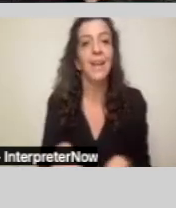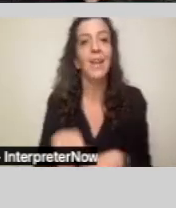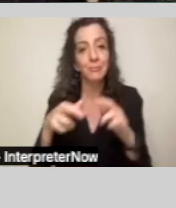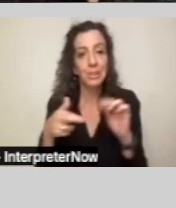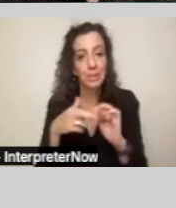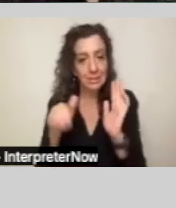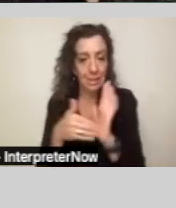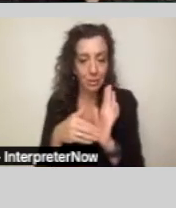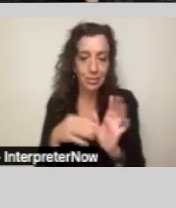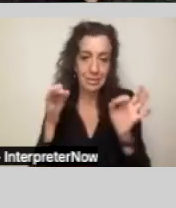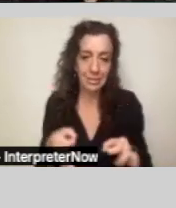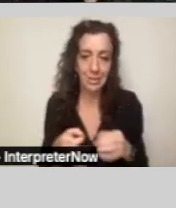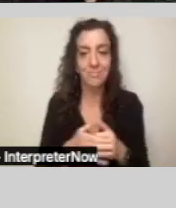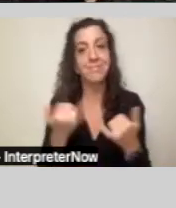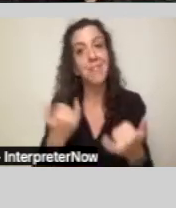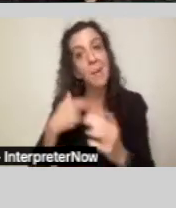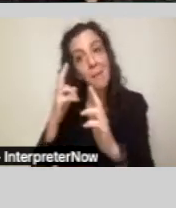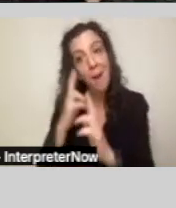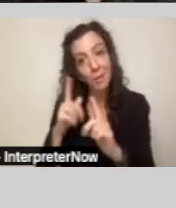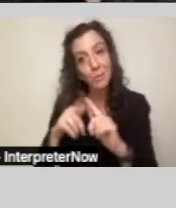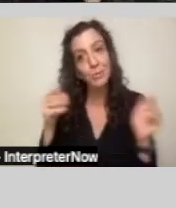Now it is my pleasure to introduce our panelists.